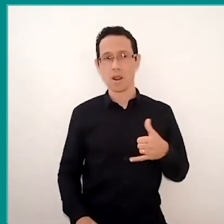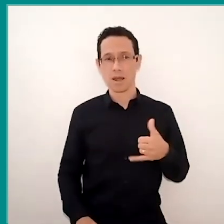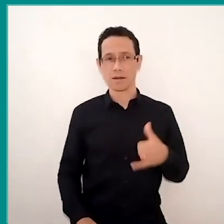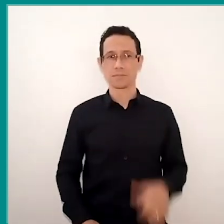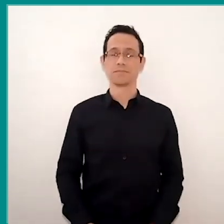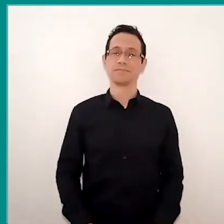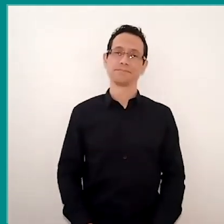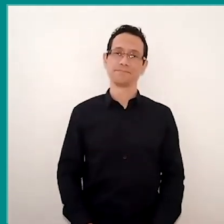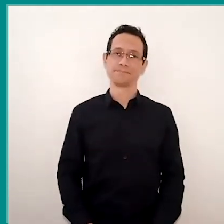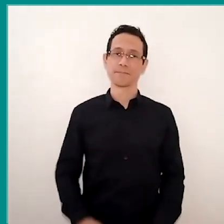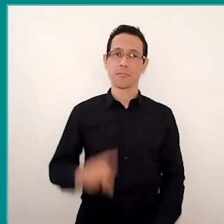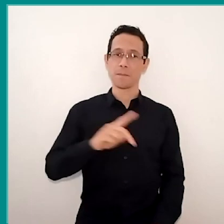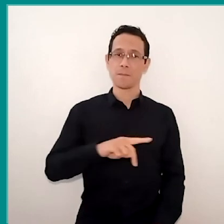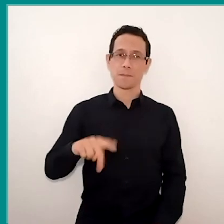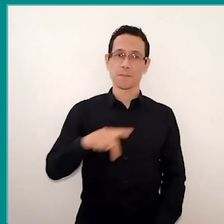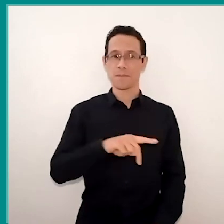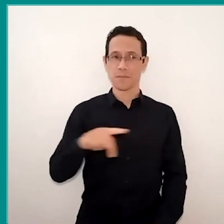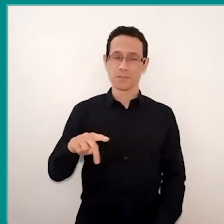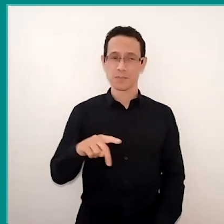The teachers, the bigger difficulties that teachers